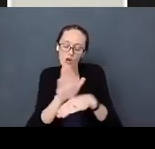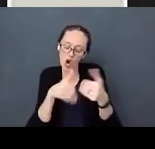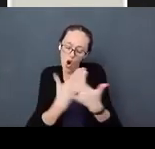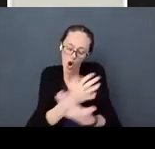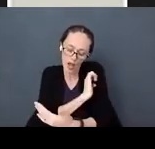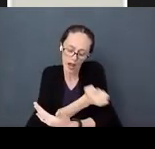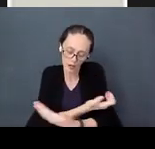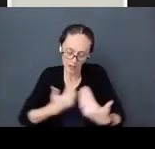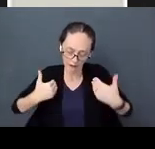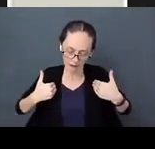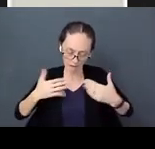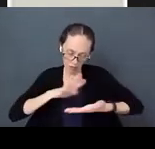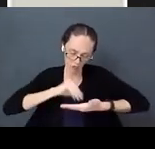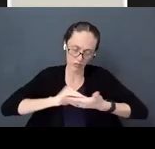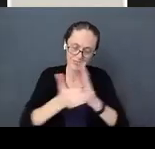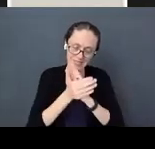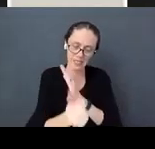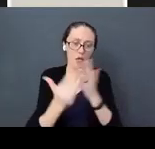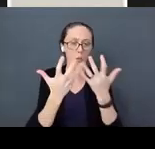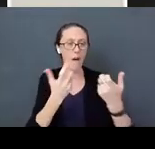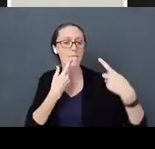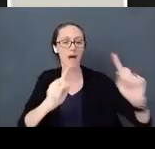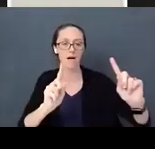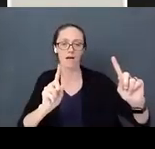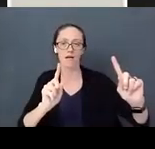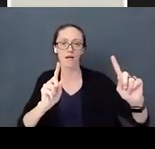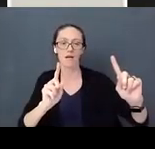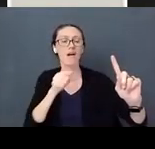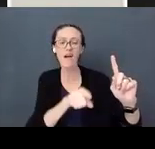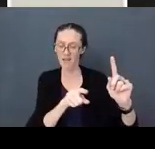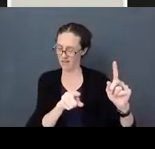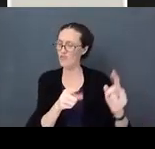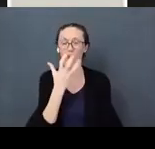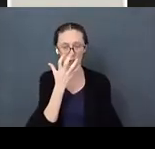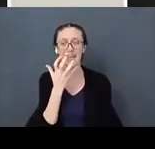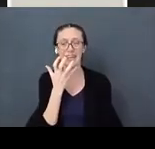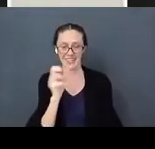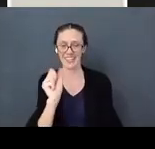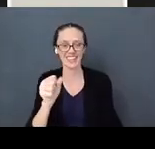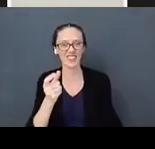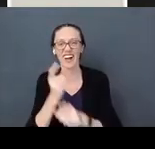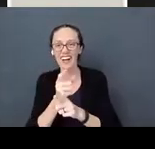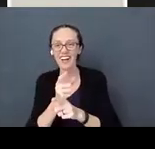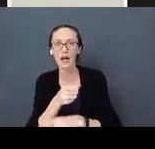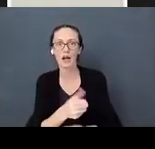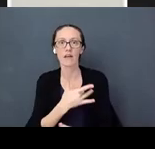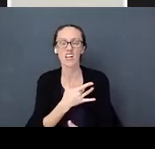must learn that skill. It makes them grumpy about everything else because they can’t